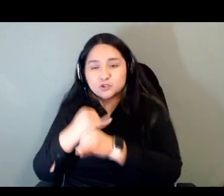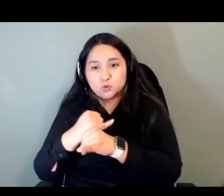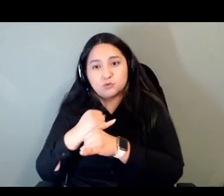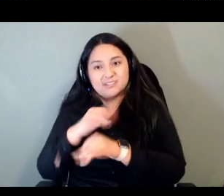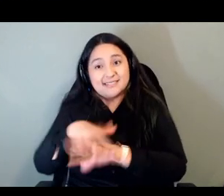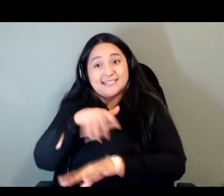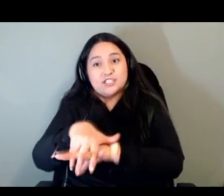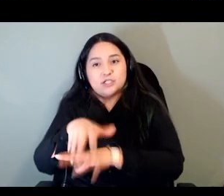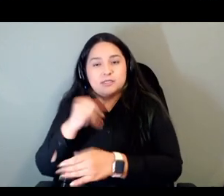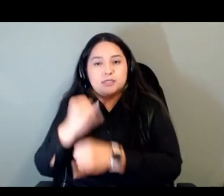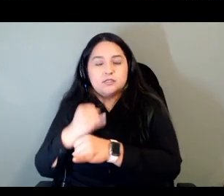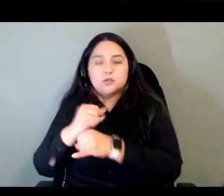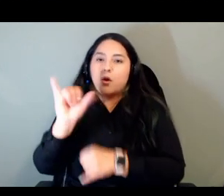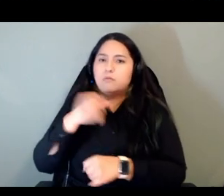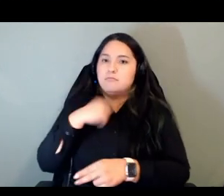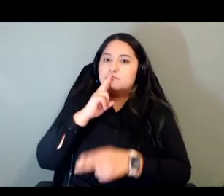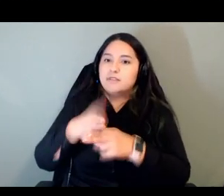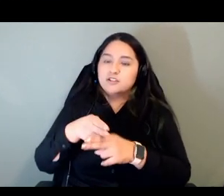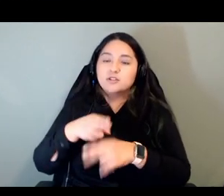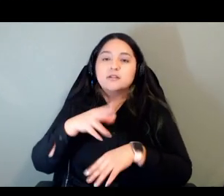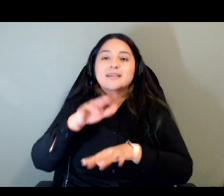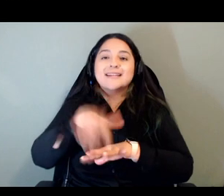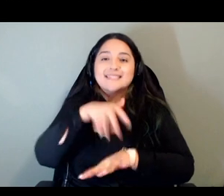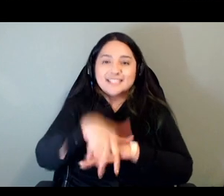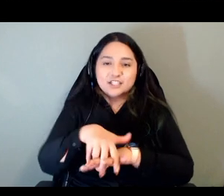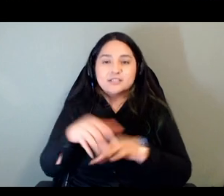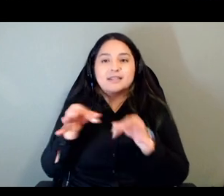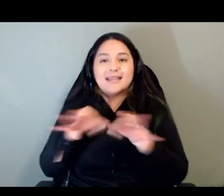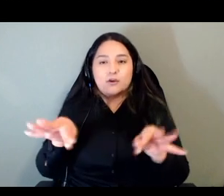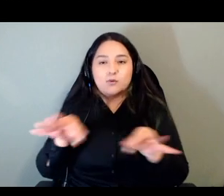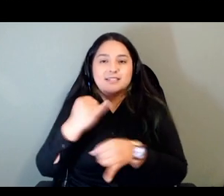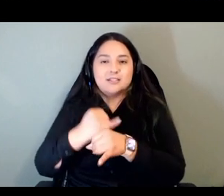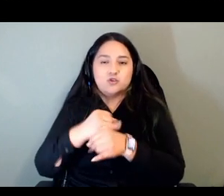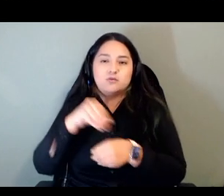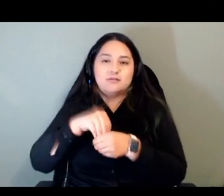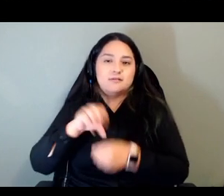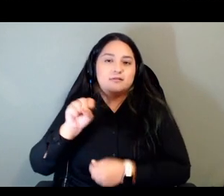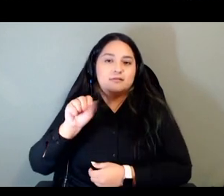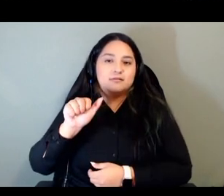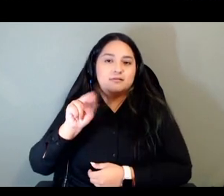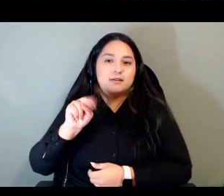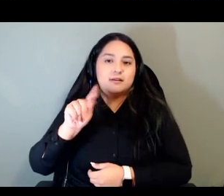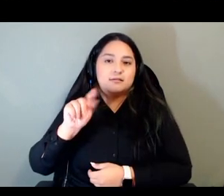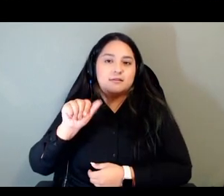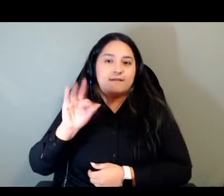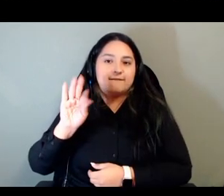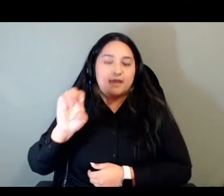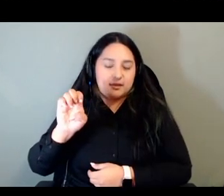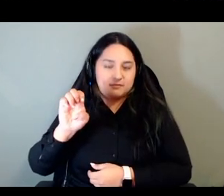oh i should also mention the indigenous language institute in santa fe um that offer training